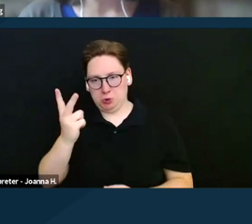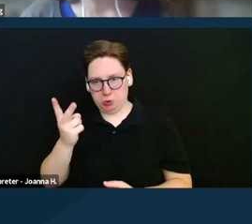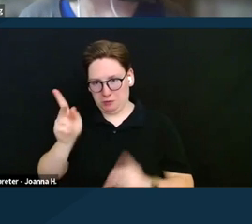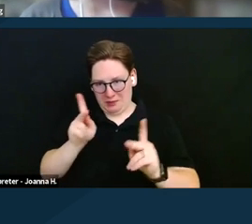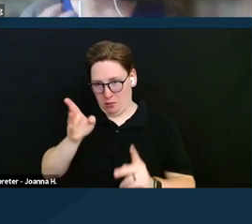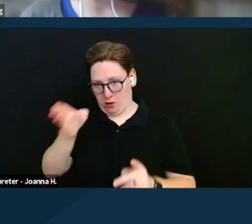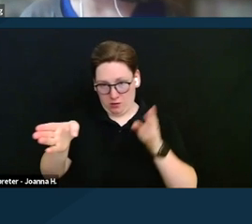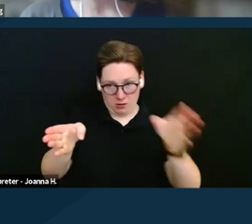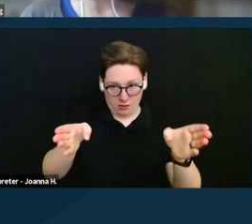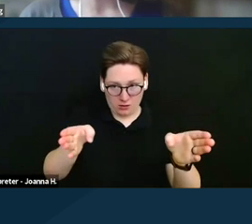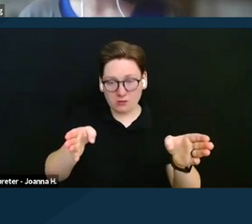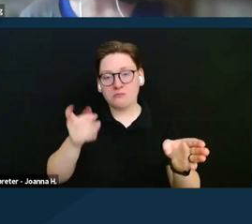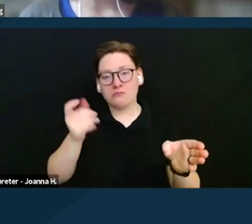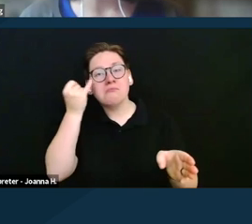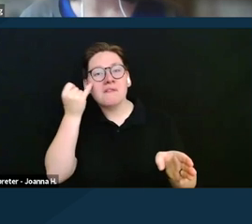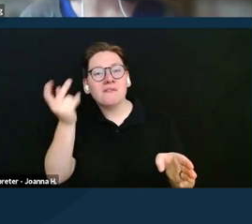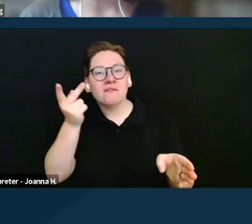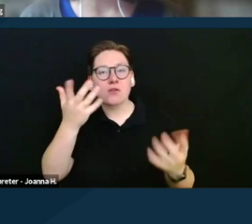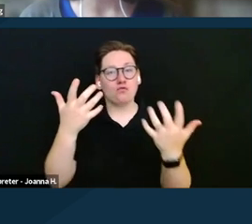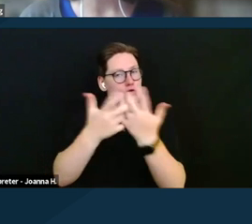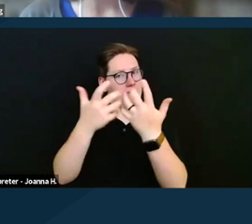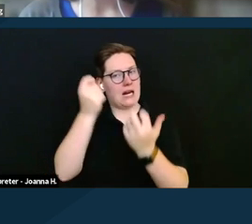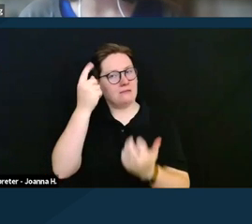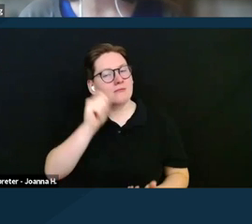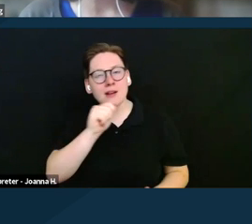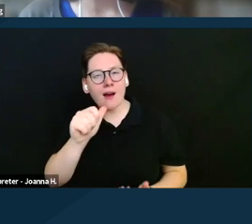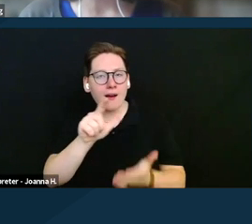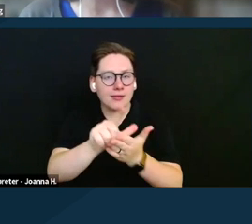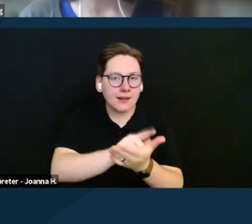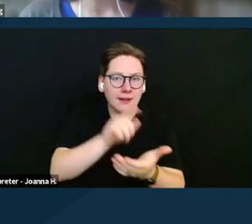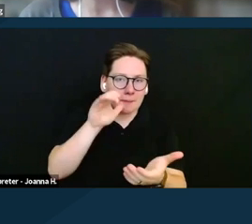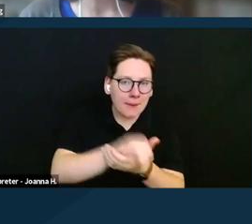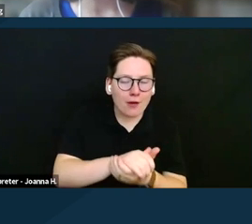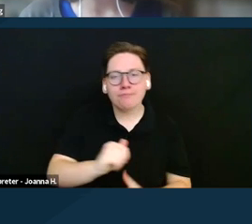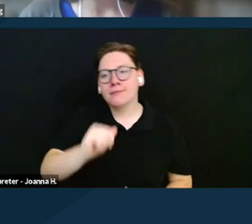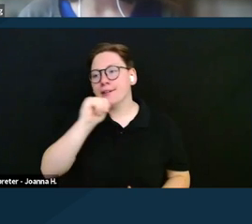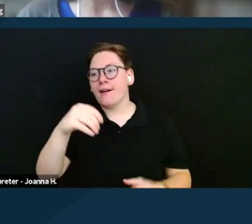and they were roommates, not legally married, not in a romantic relationship,